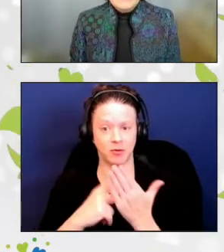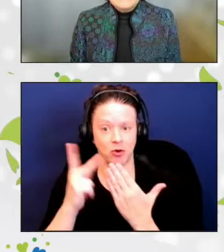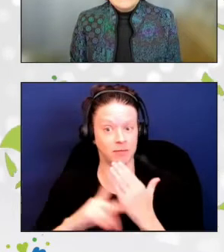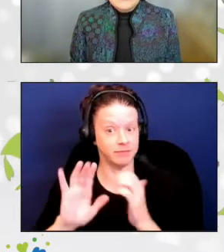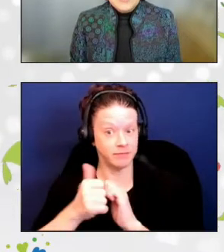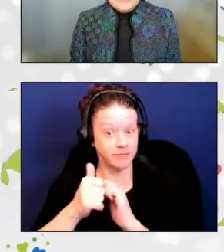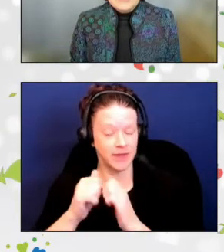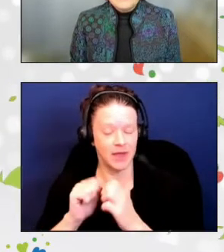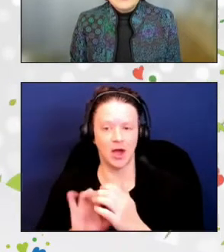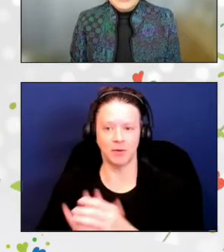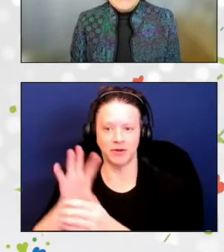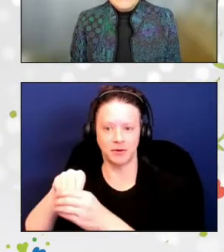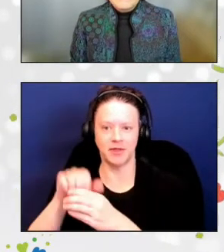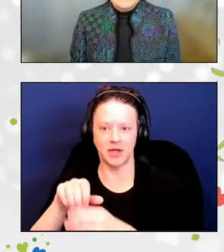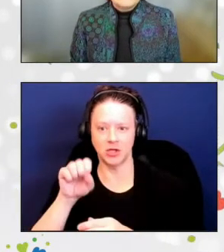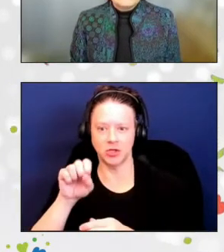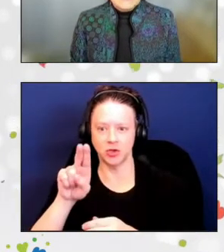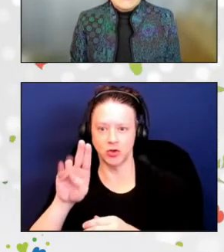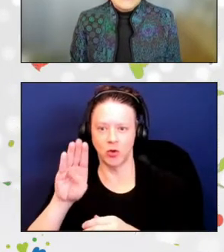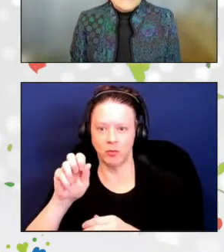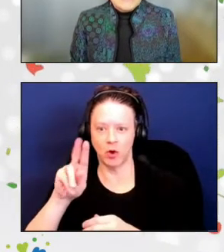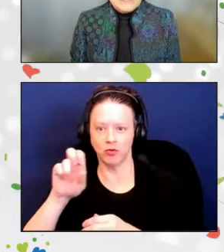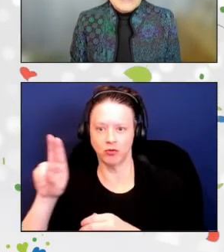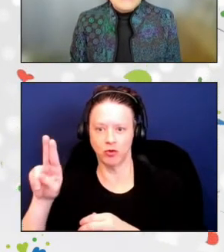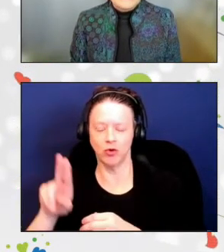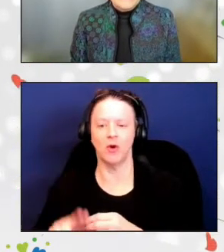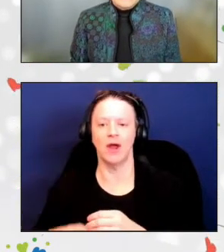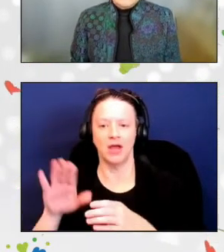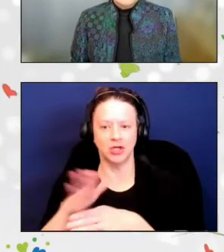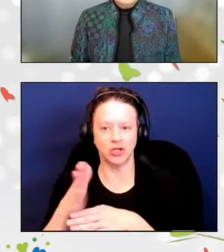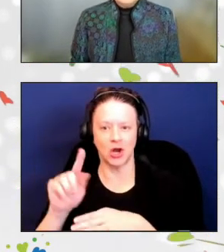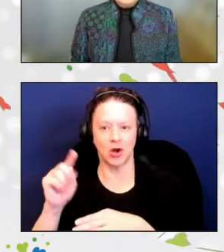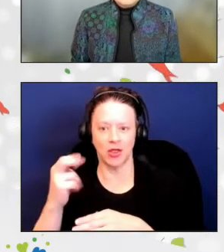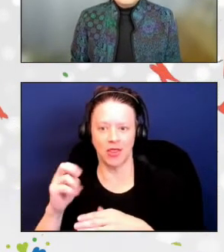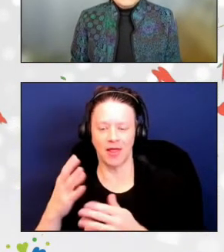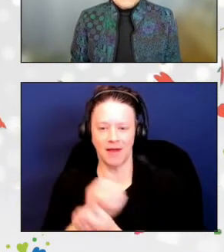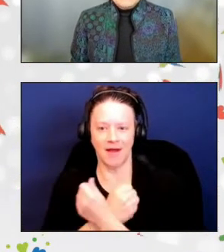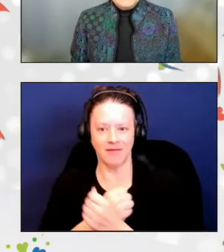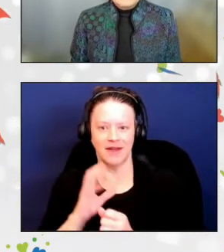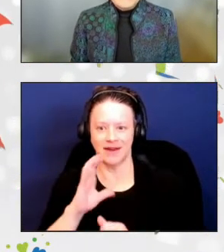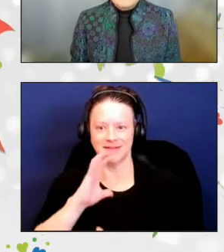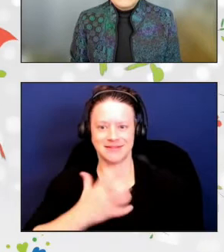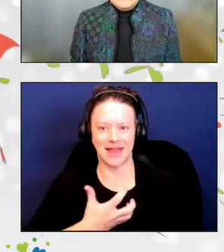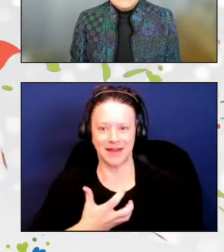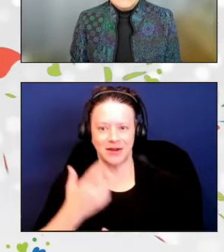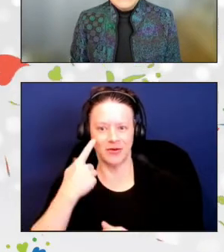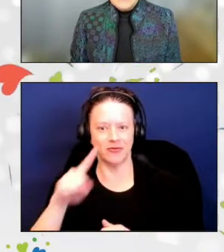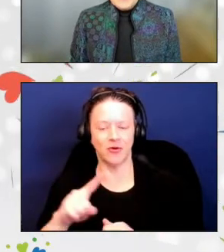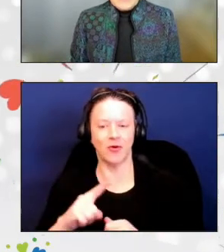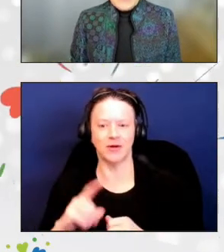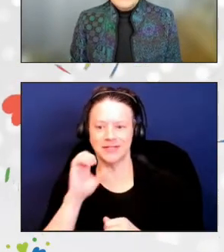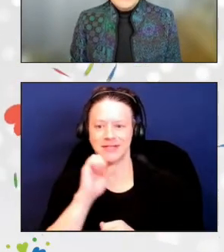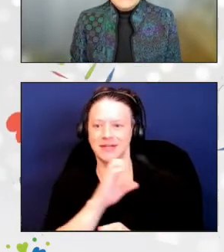in the Subaru Share the Love Santa for Seniors event, in which staff and volunteers pack more than